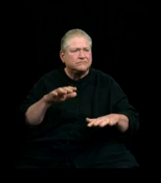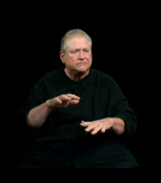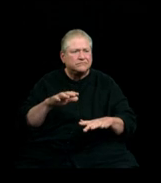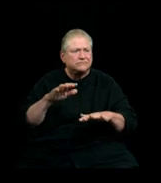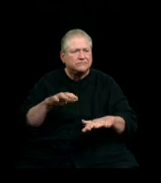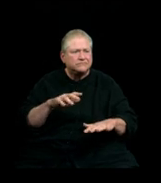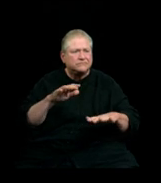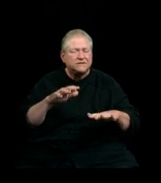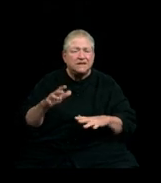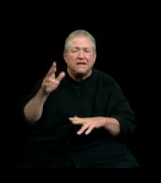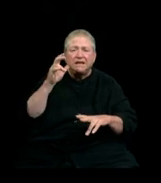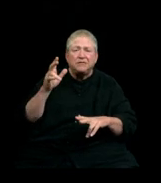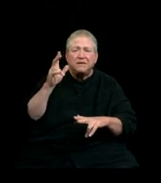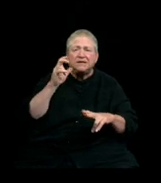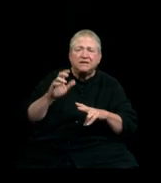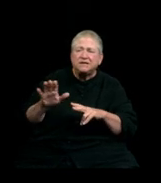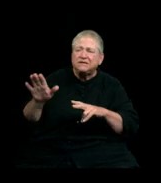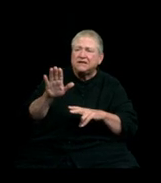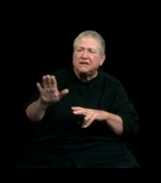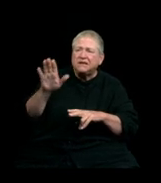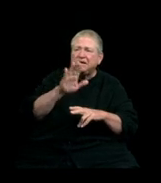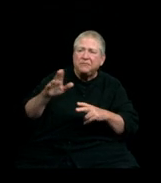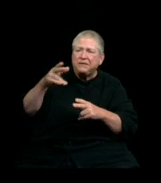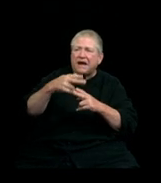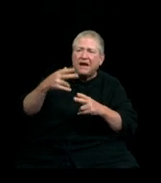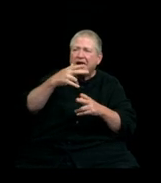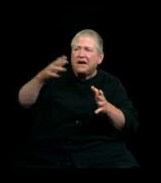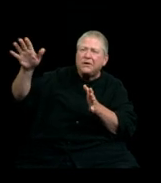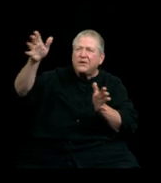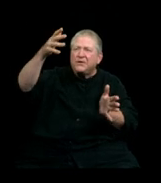Listen to your name while the winds keep calling